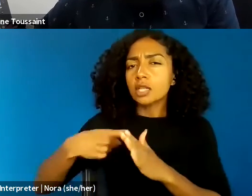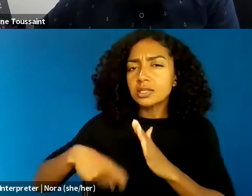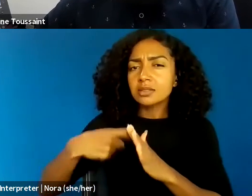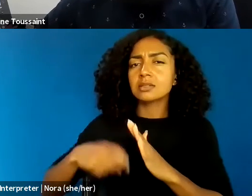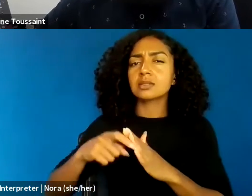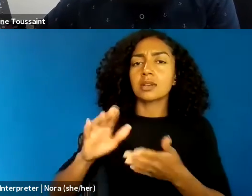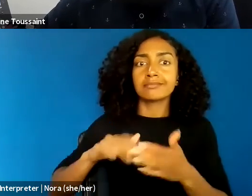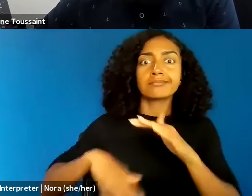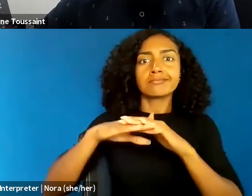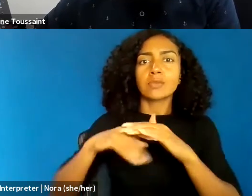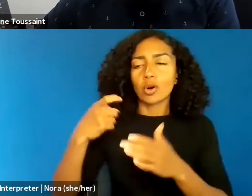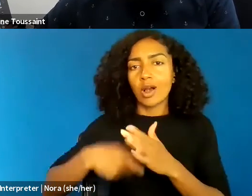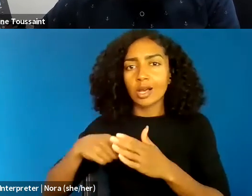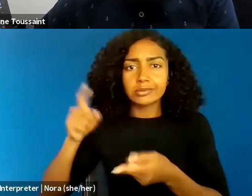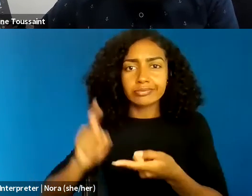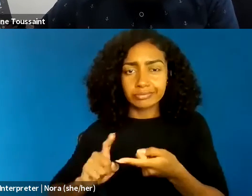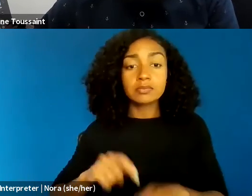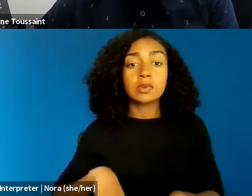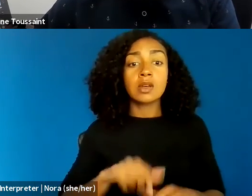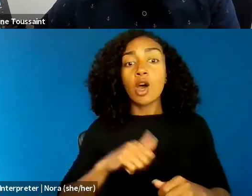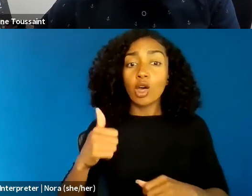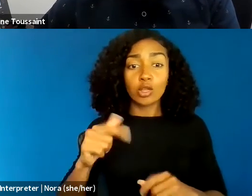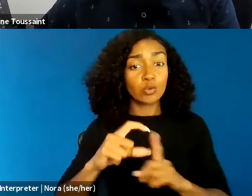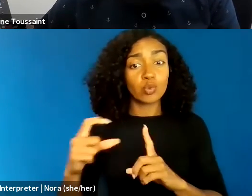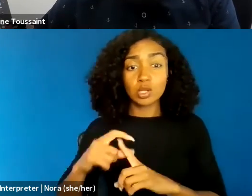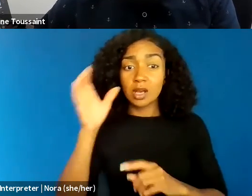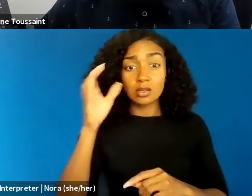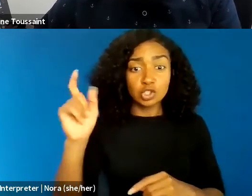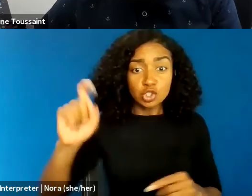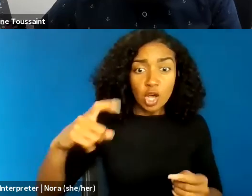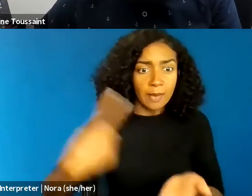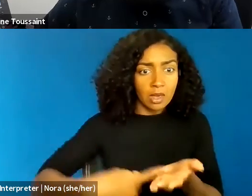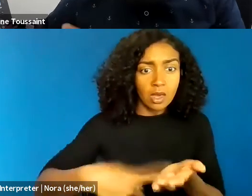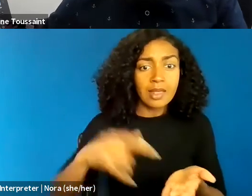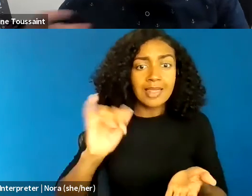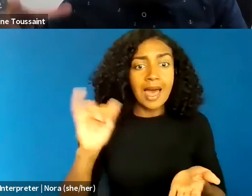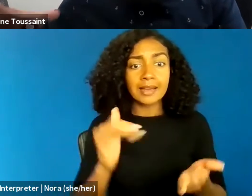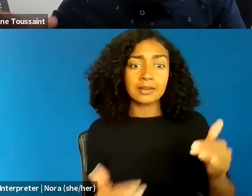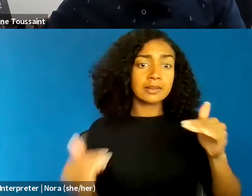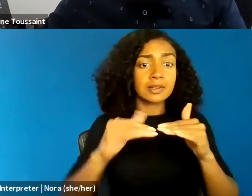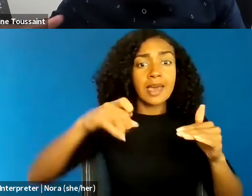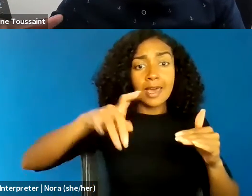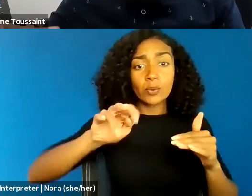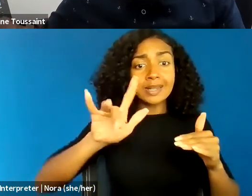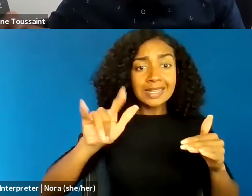Words like equity, words like dignity, words like morality, that are harder to find fit into that economic,